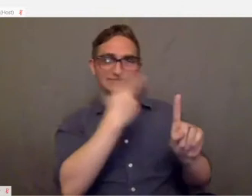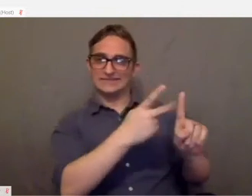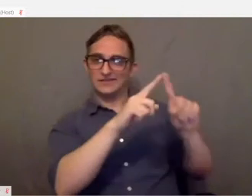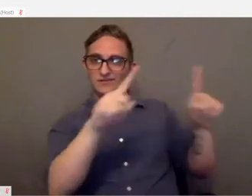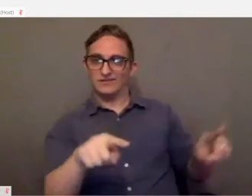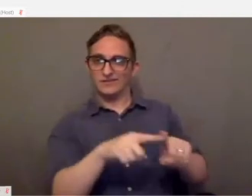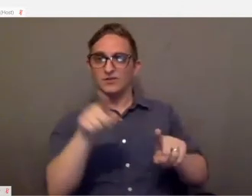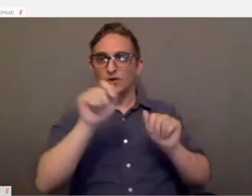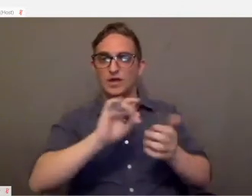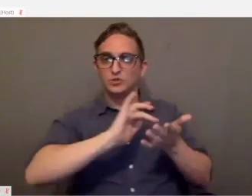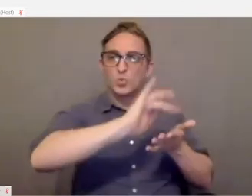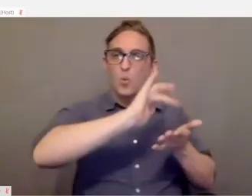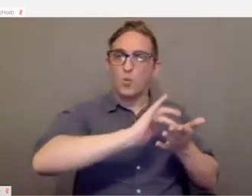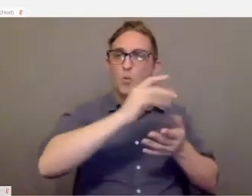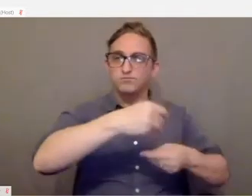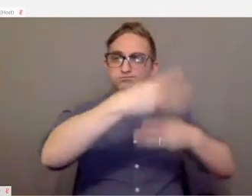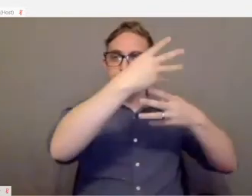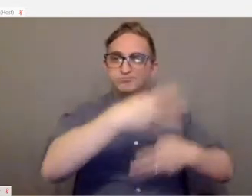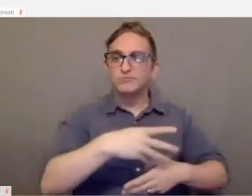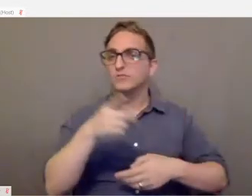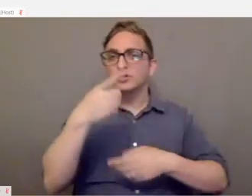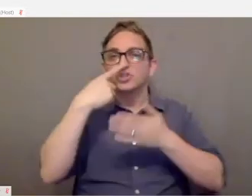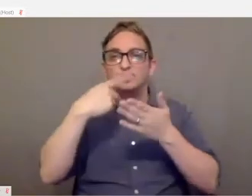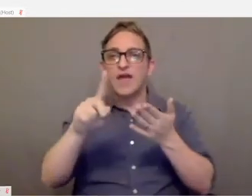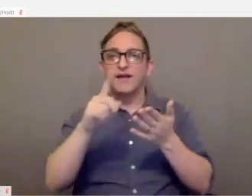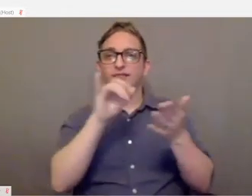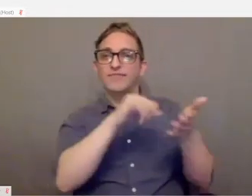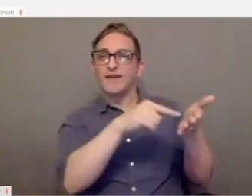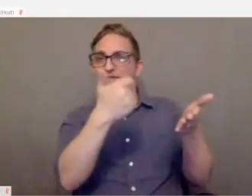up and down and be able to check back in on it anytime you want.